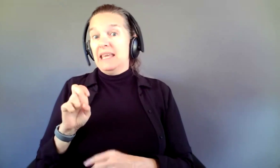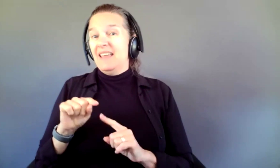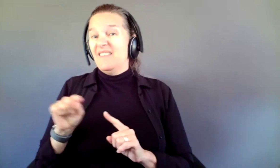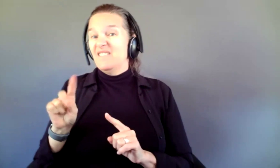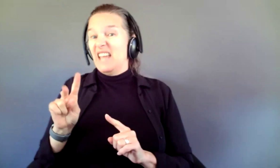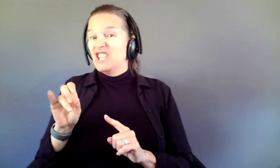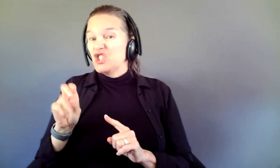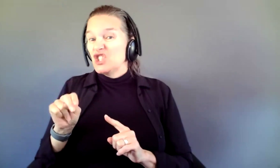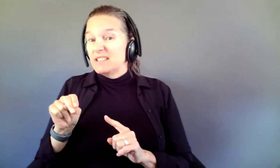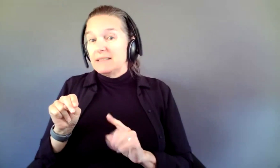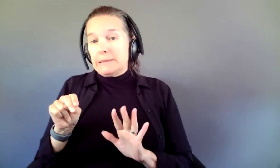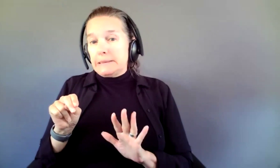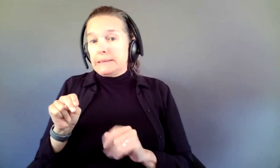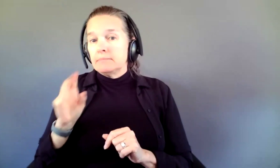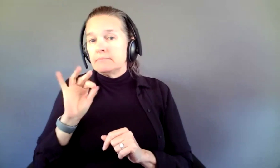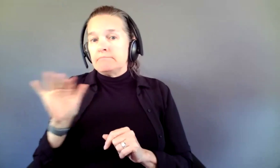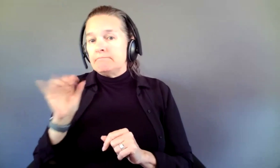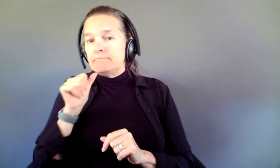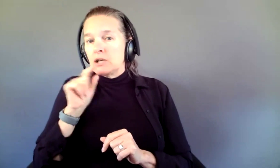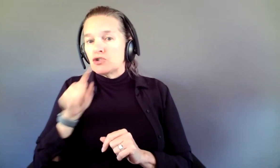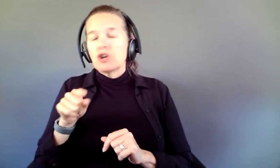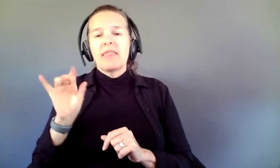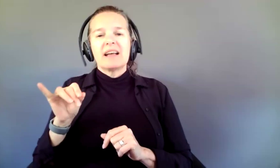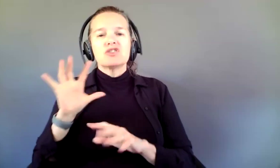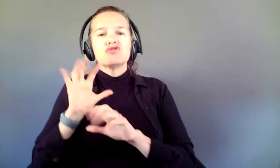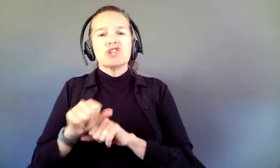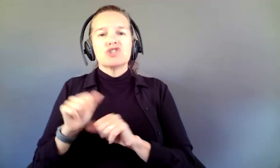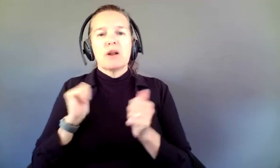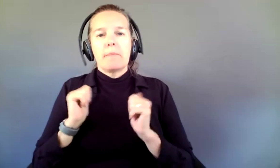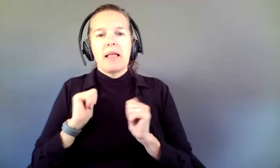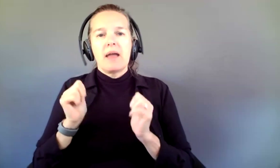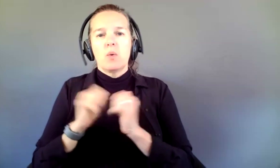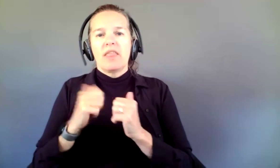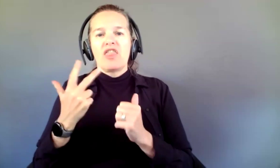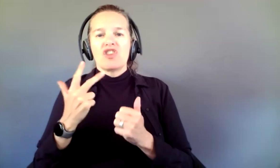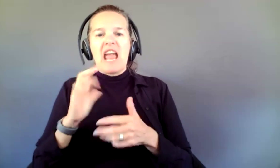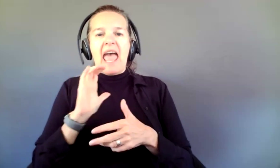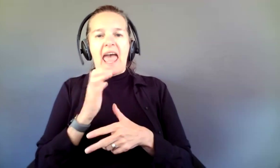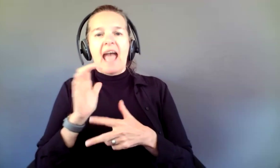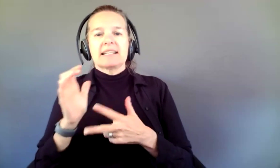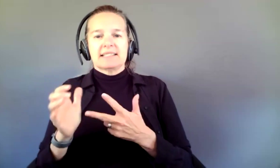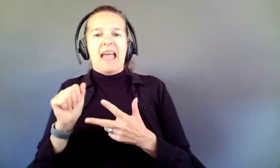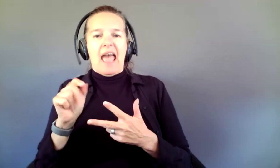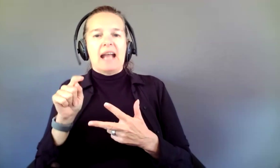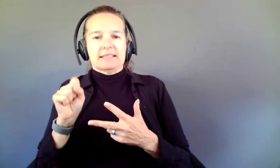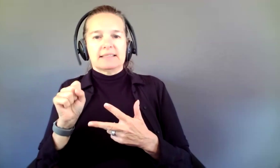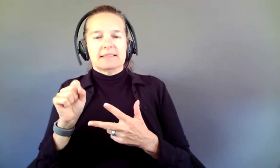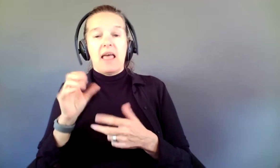which is a traditional play with a three‑act story structure that was devised ‑‑ is an act of devised